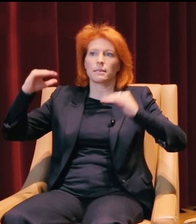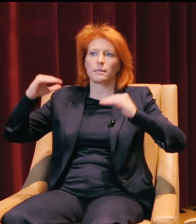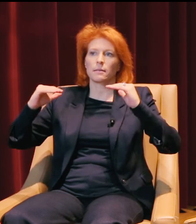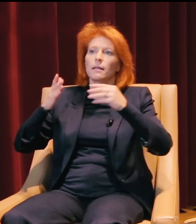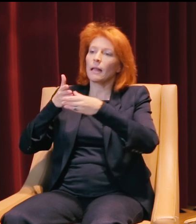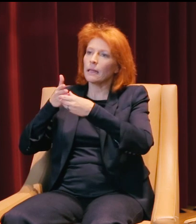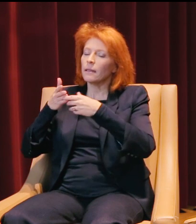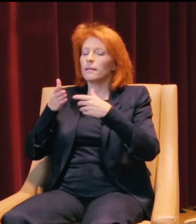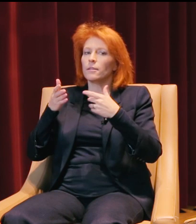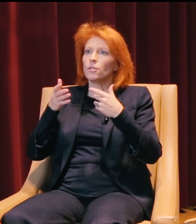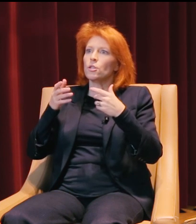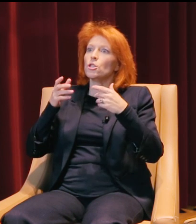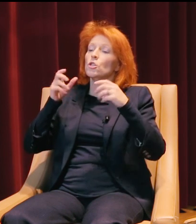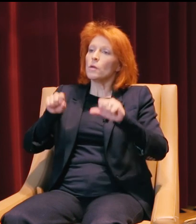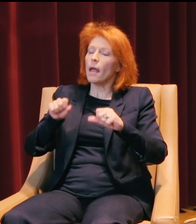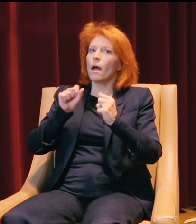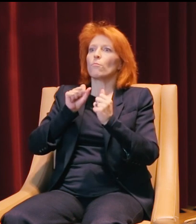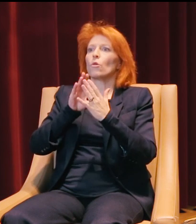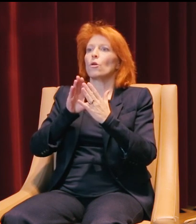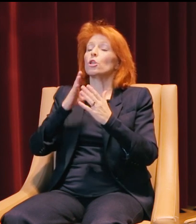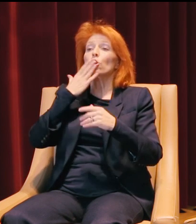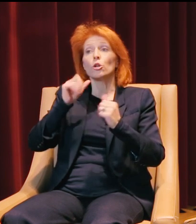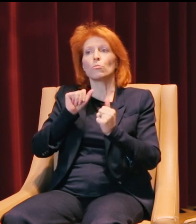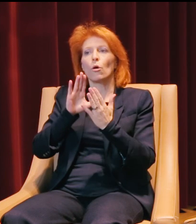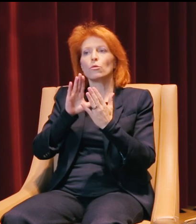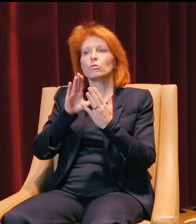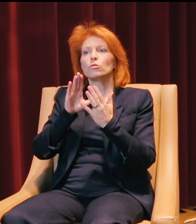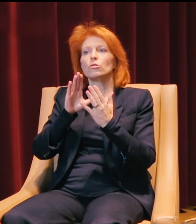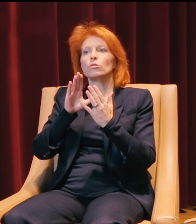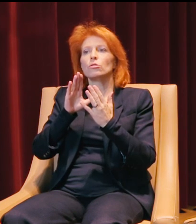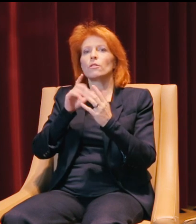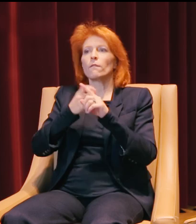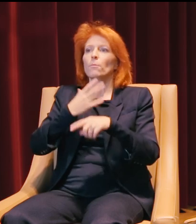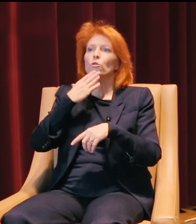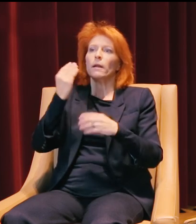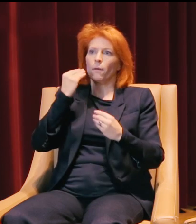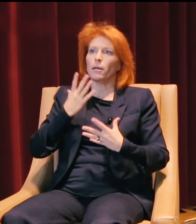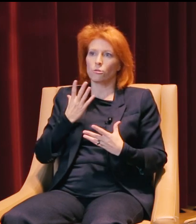so that you can take an approach, a good approach, based off of good information.